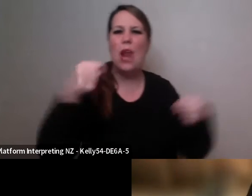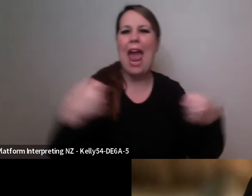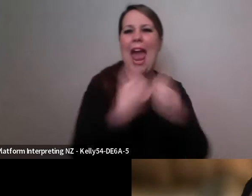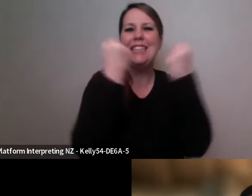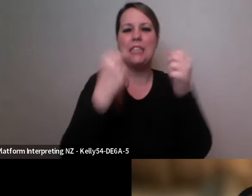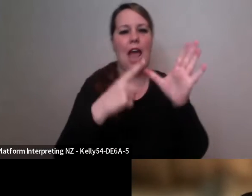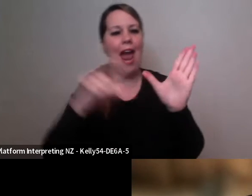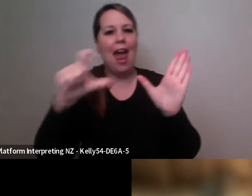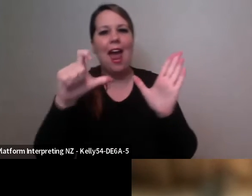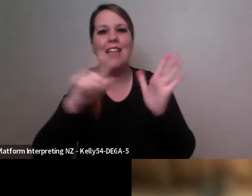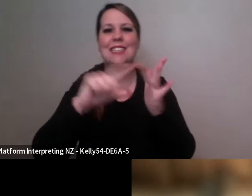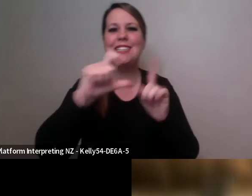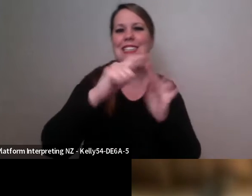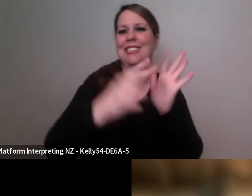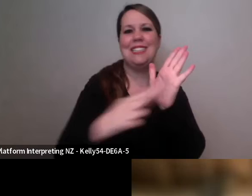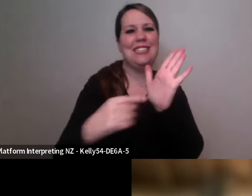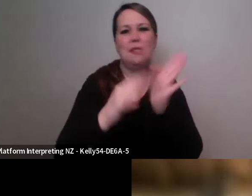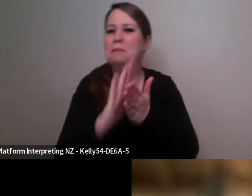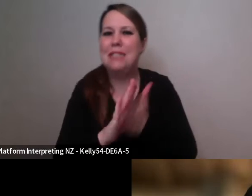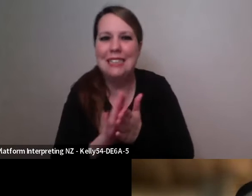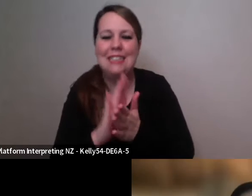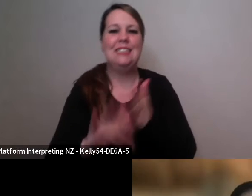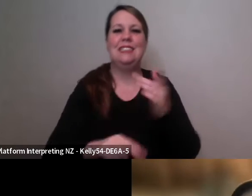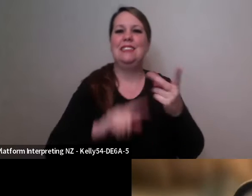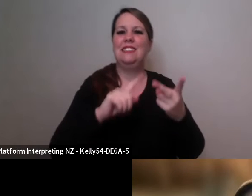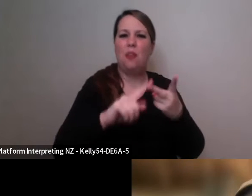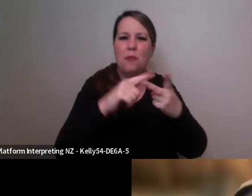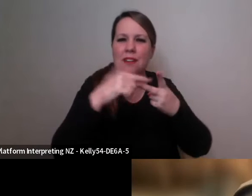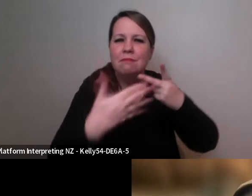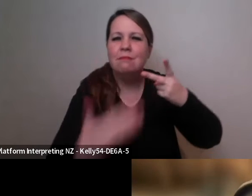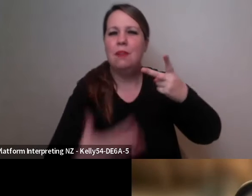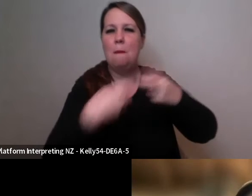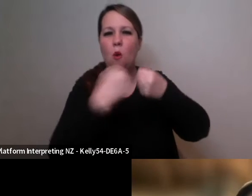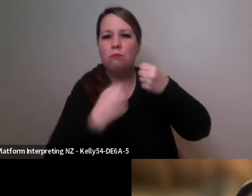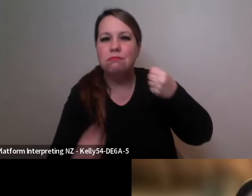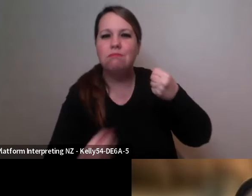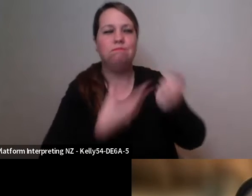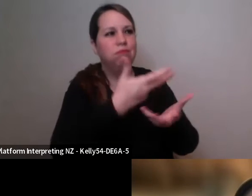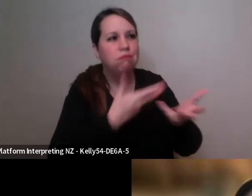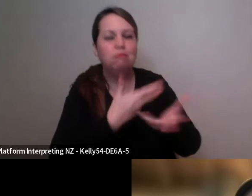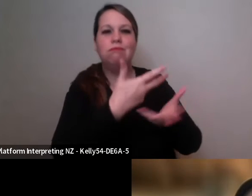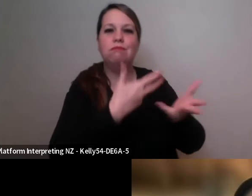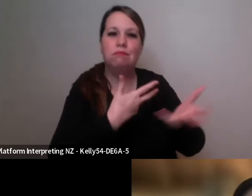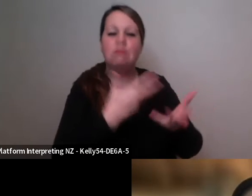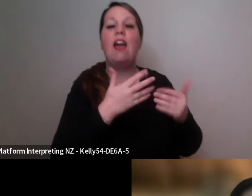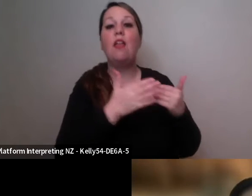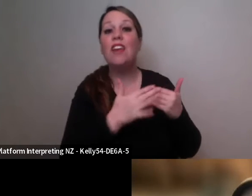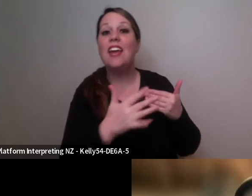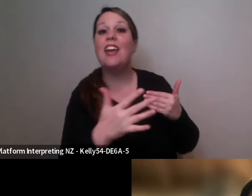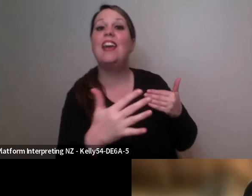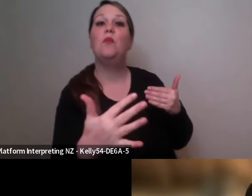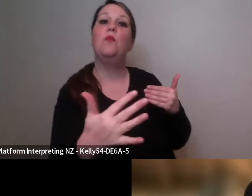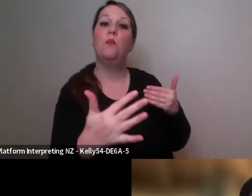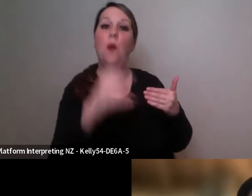chance, and we then had the opportunity through a collaboration with two